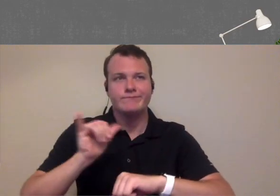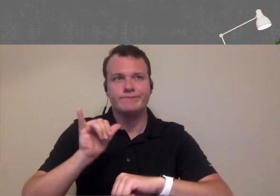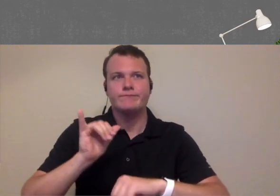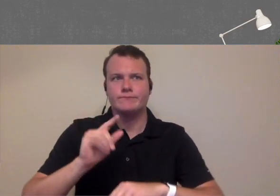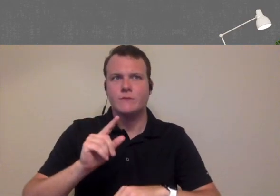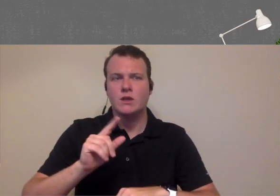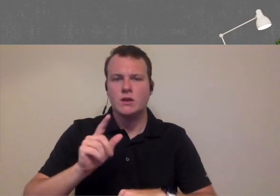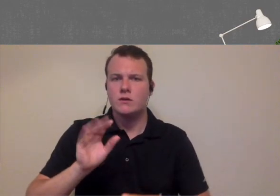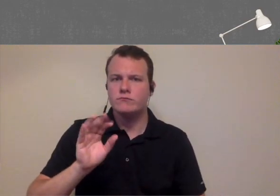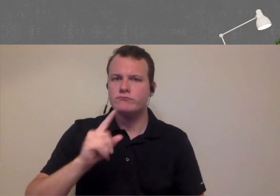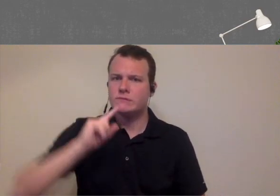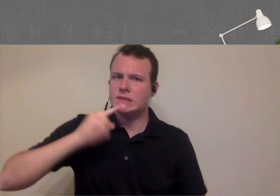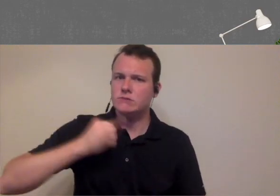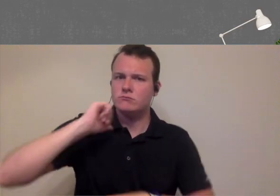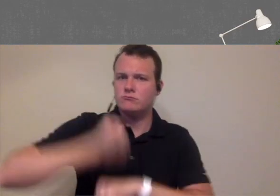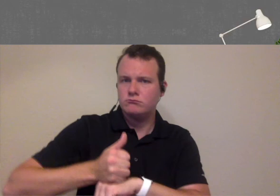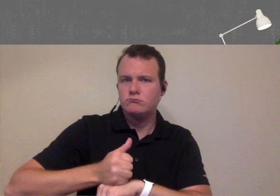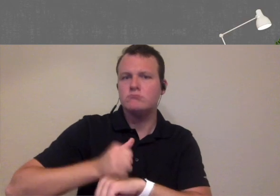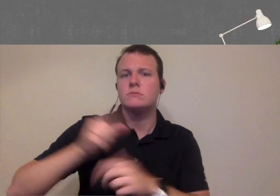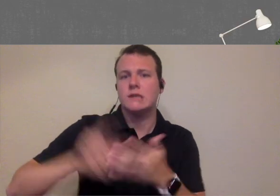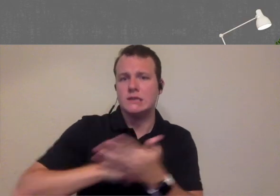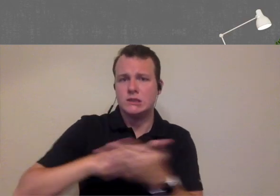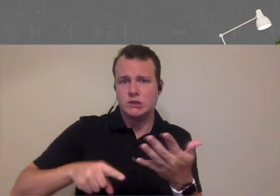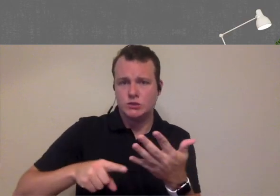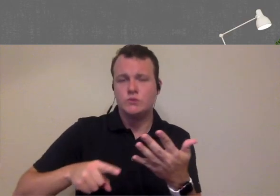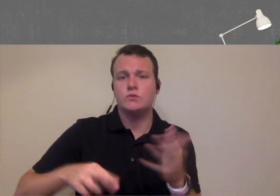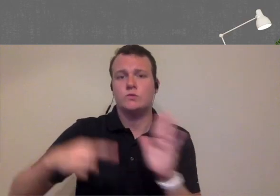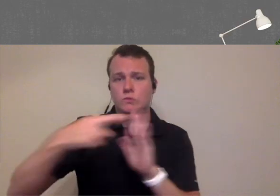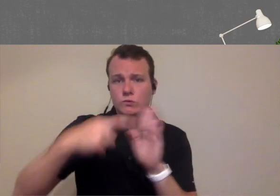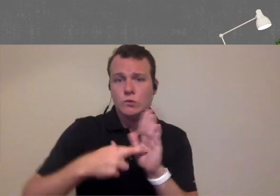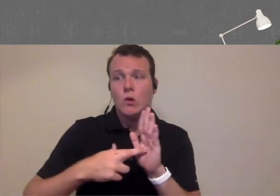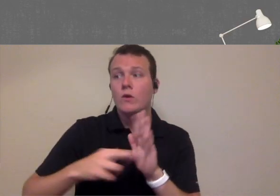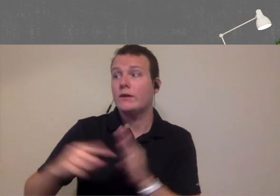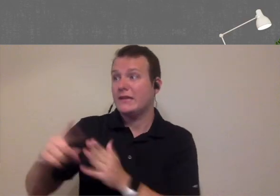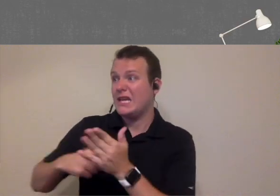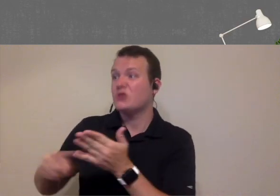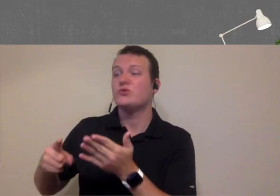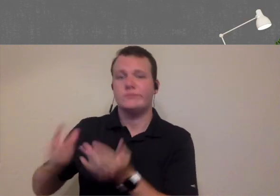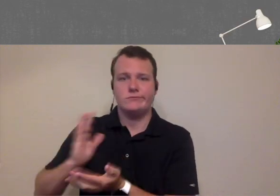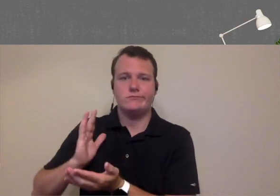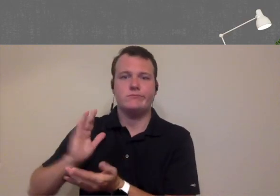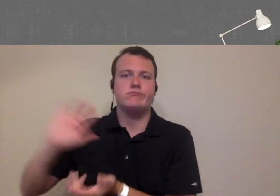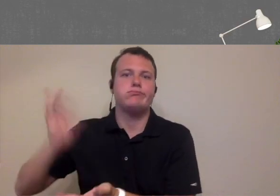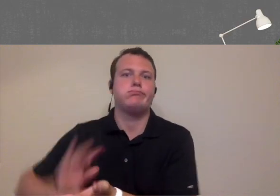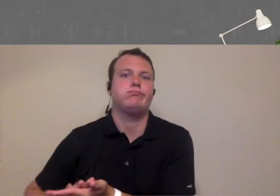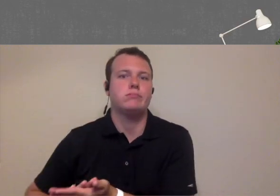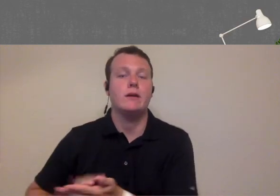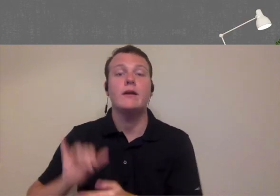pretty firm cancellation policies our cancellations went way down we first off